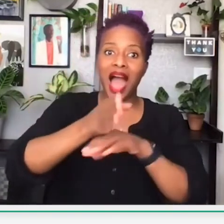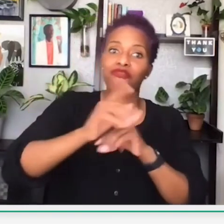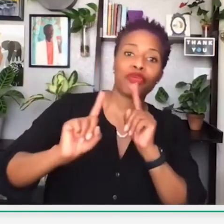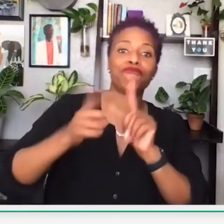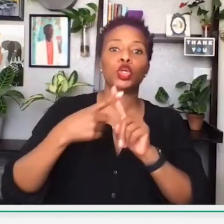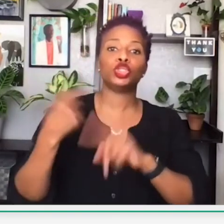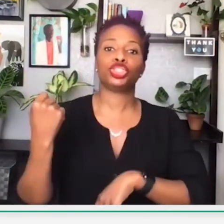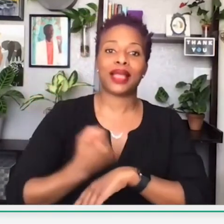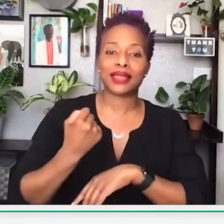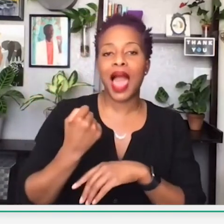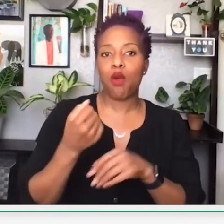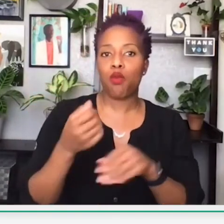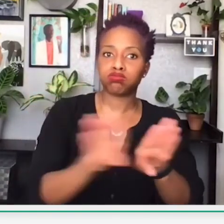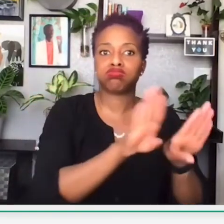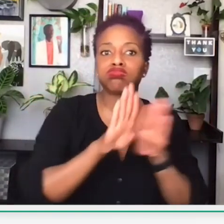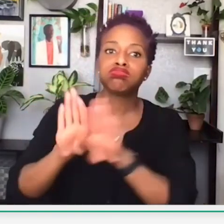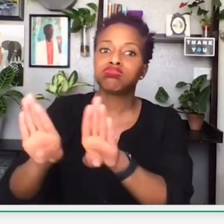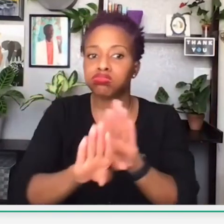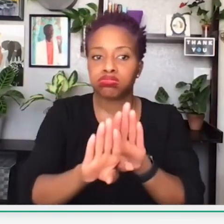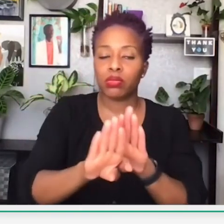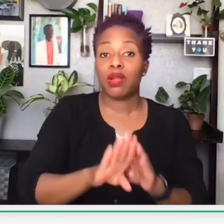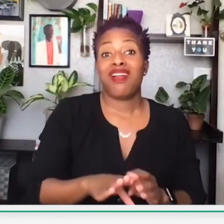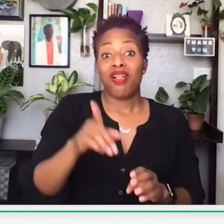in February.\N256 And the first shut